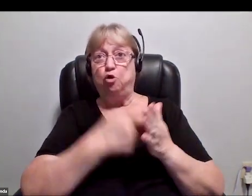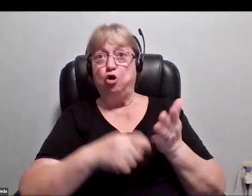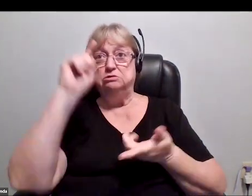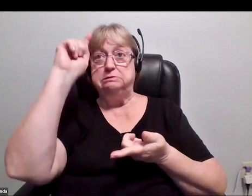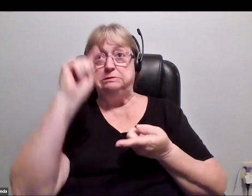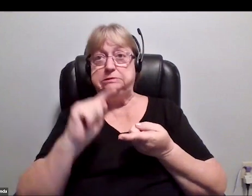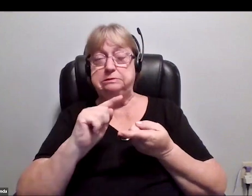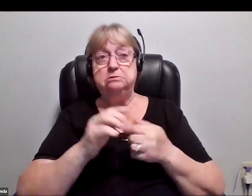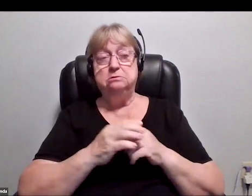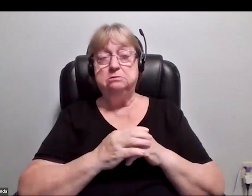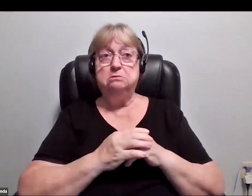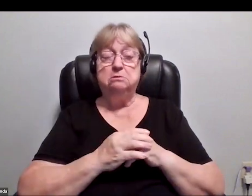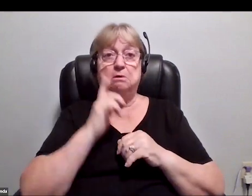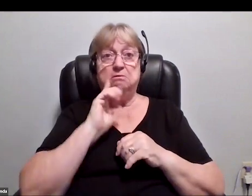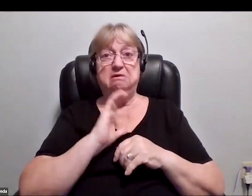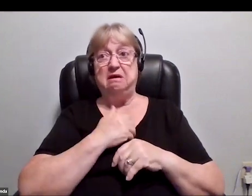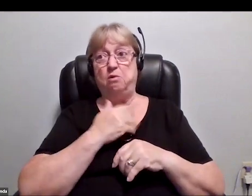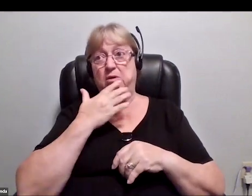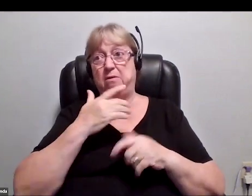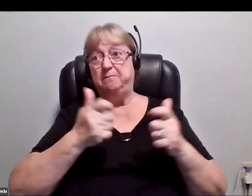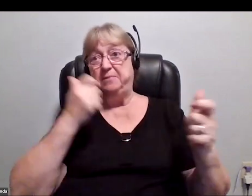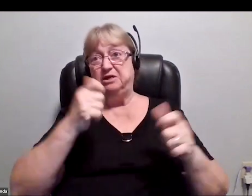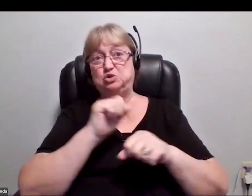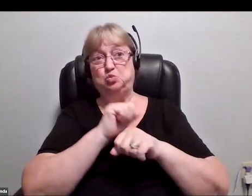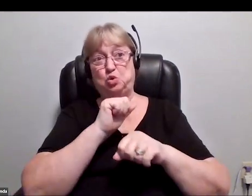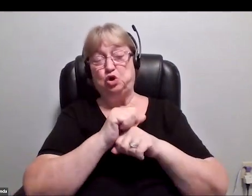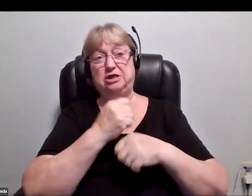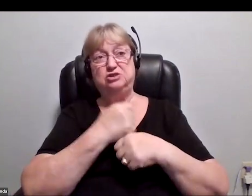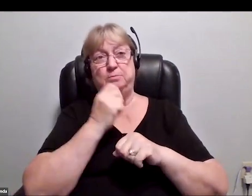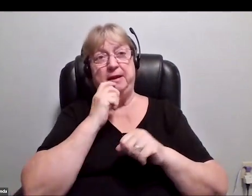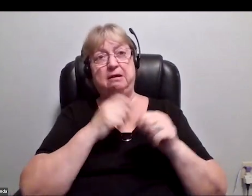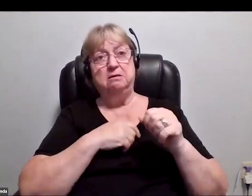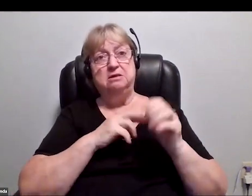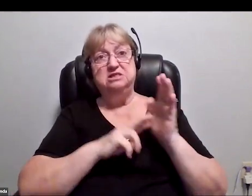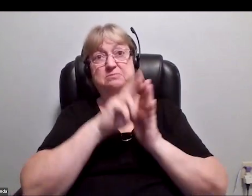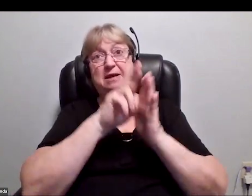The biggest work that we can all do is to make spaceflight reliable and frequent.